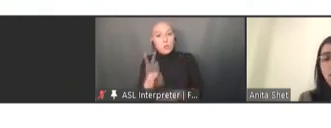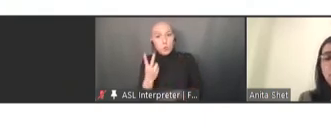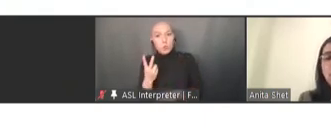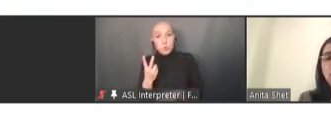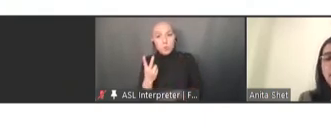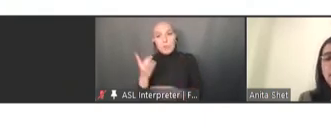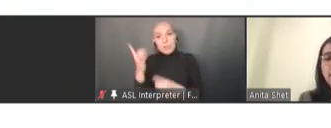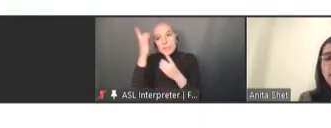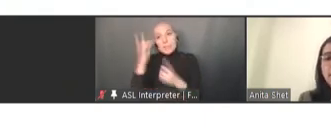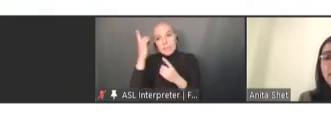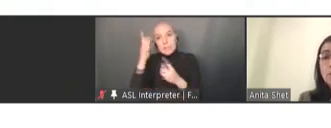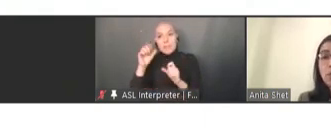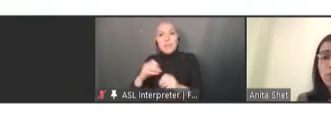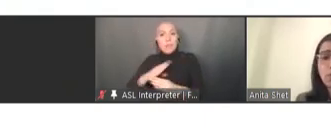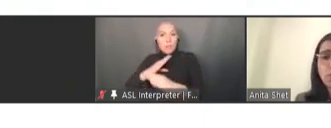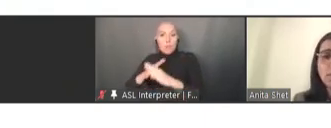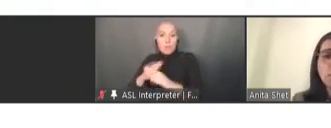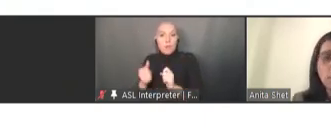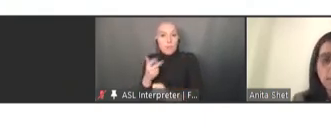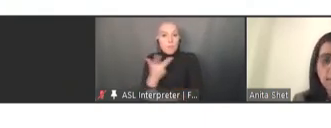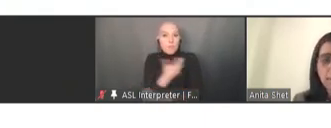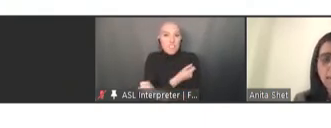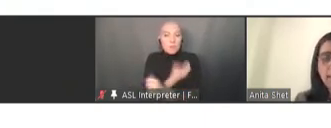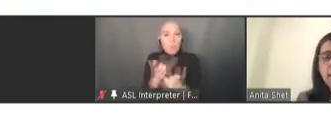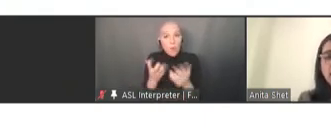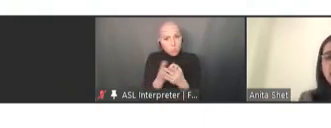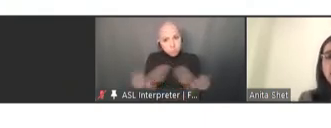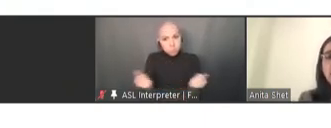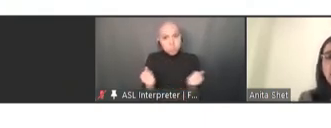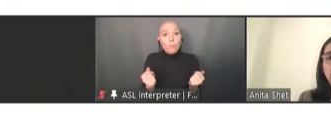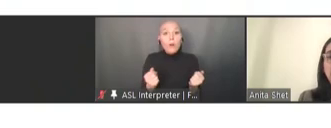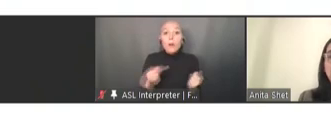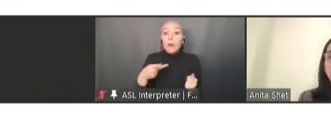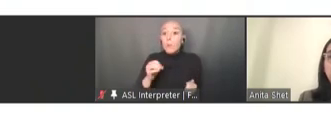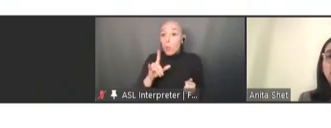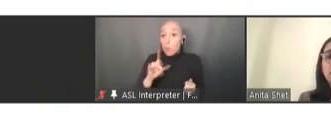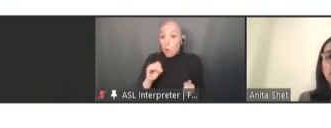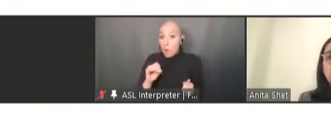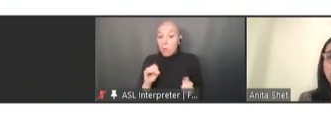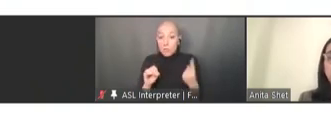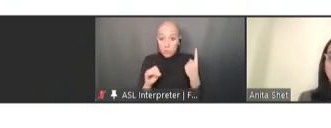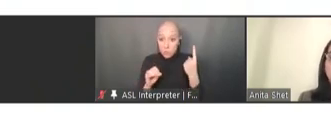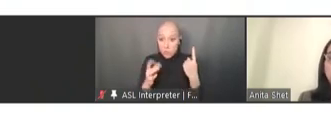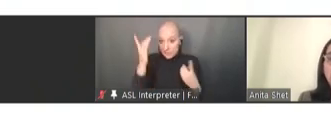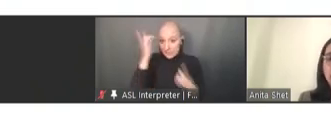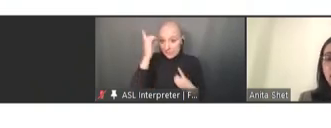to eradicate. So, polio is one of them. This is a map taken from the global polio-eradication